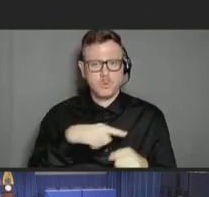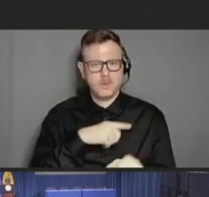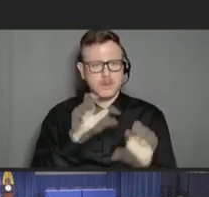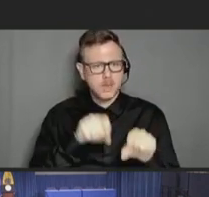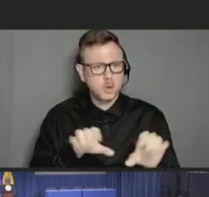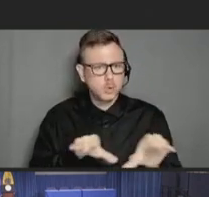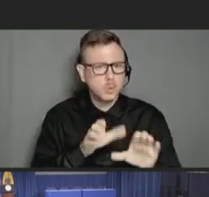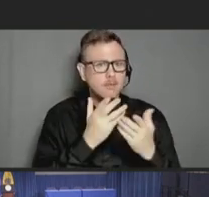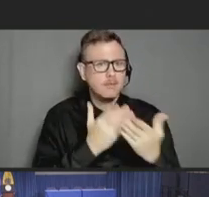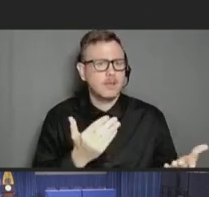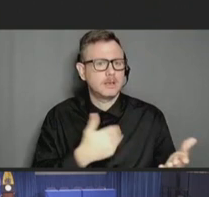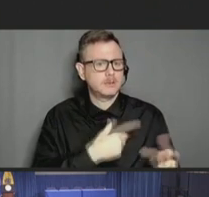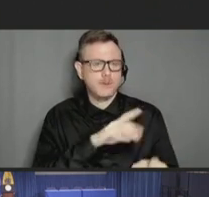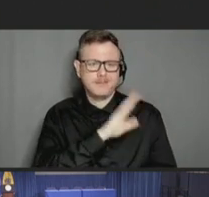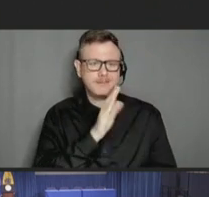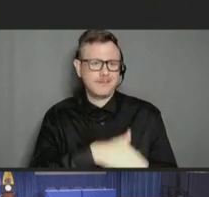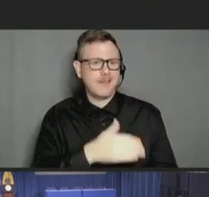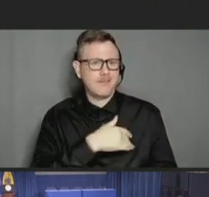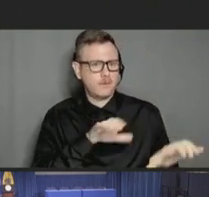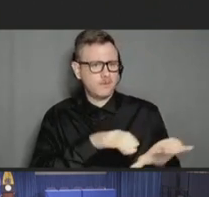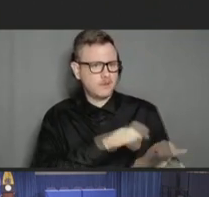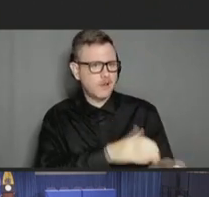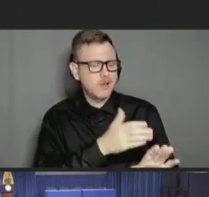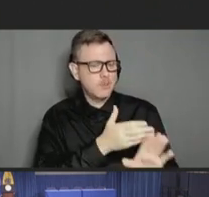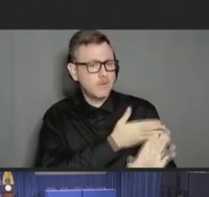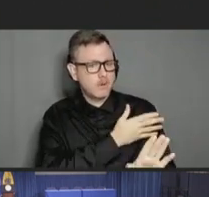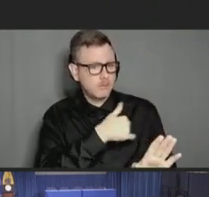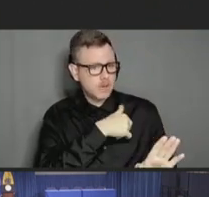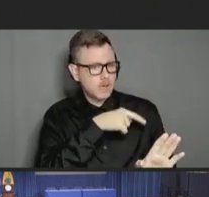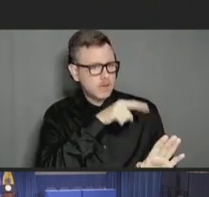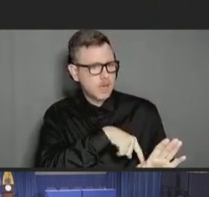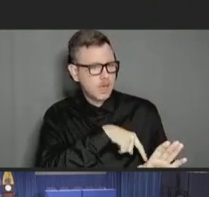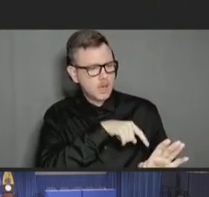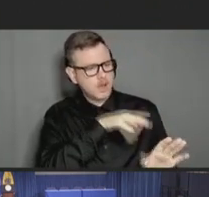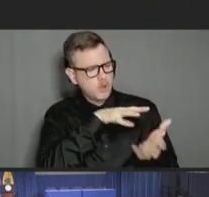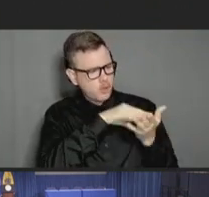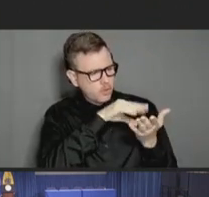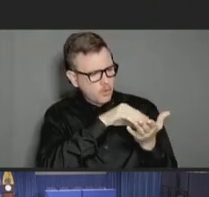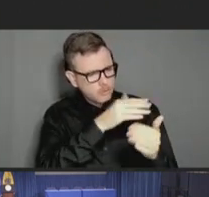been able to do before but want to be able to learn from those and be able to carry them